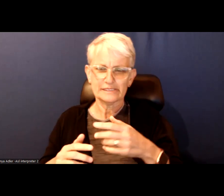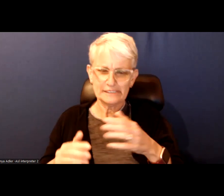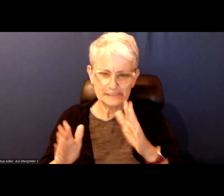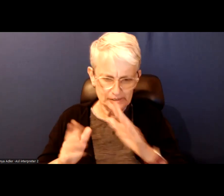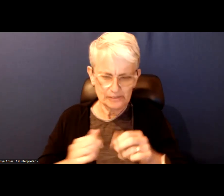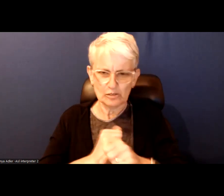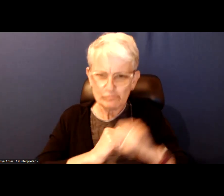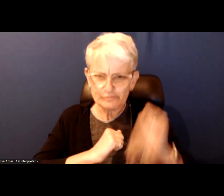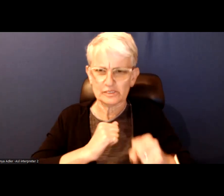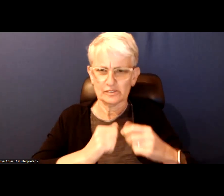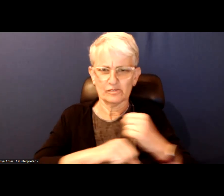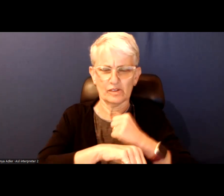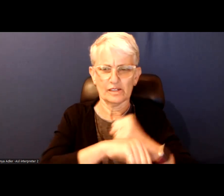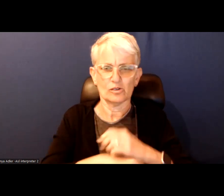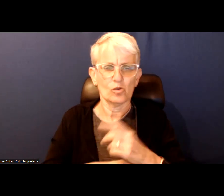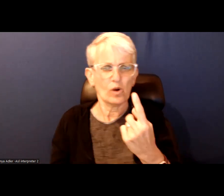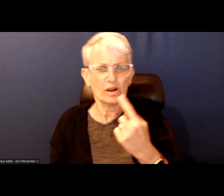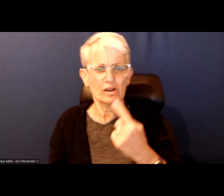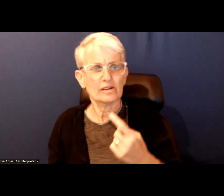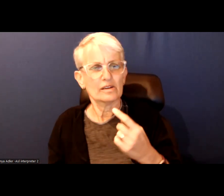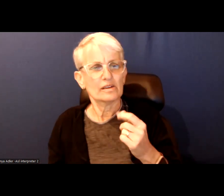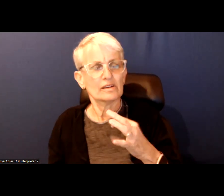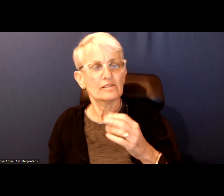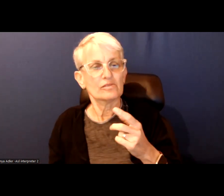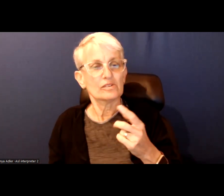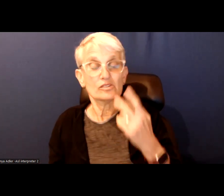One of the things that is so striking when you look at the way that City Hall runs on